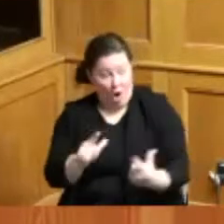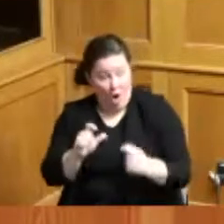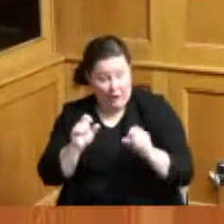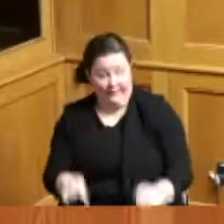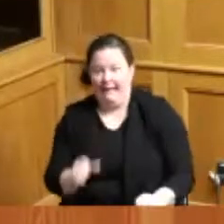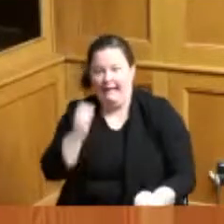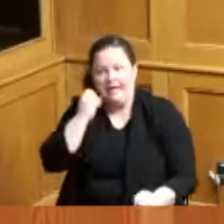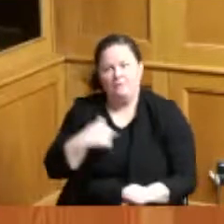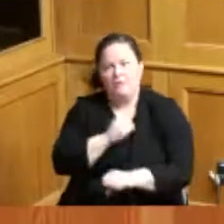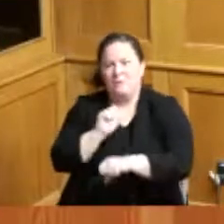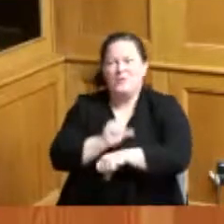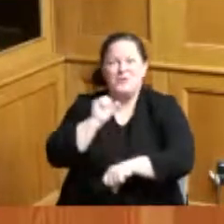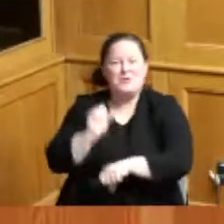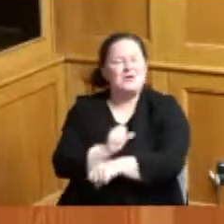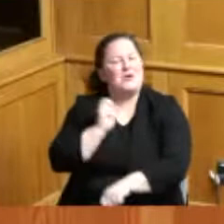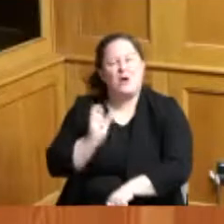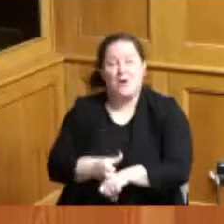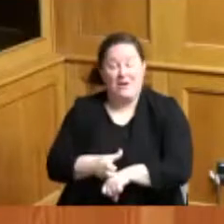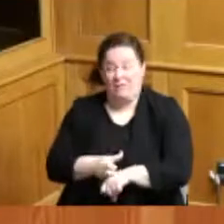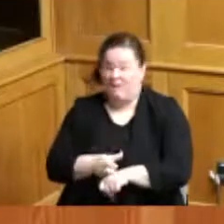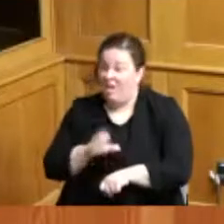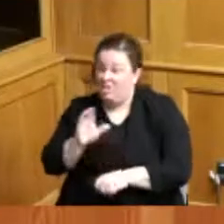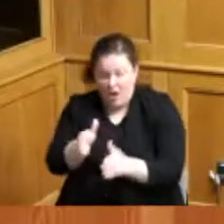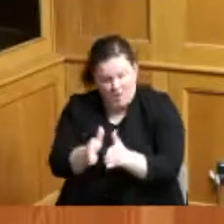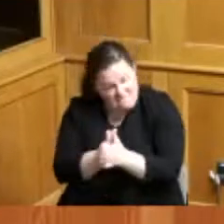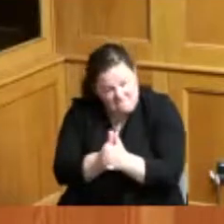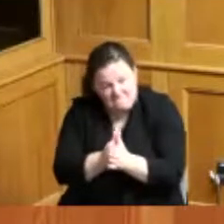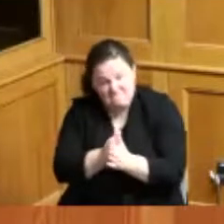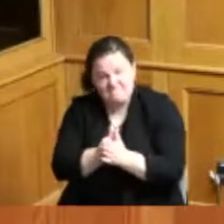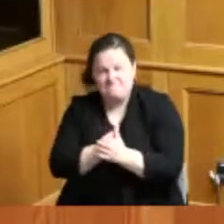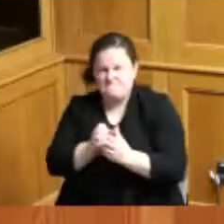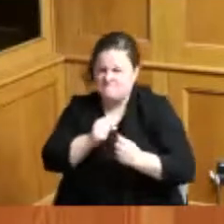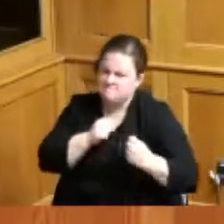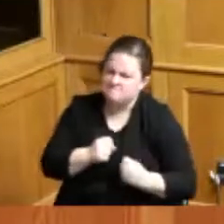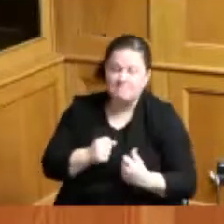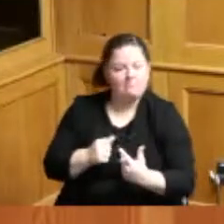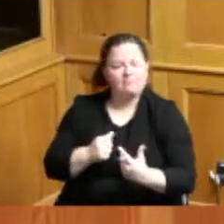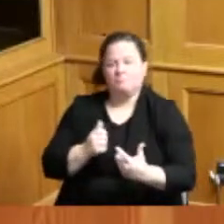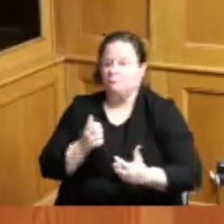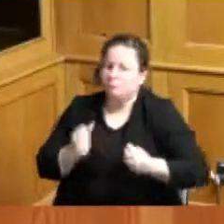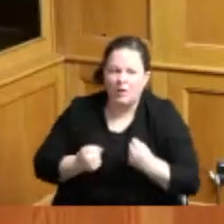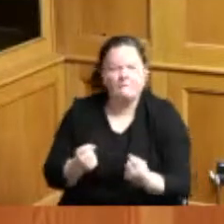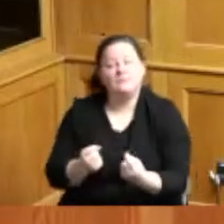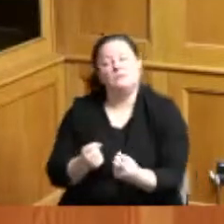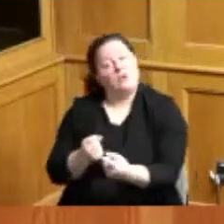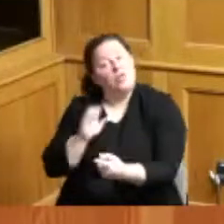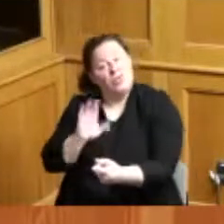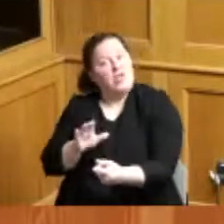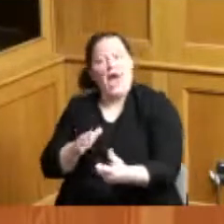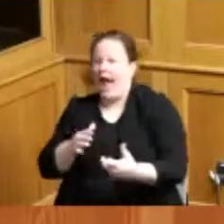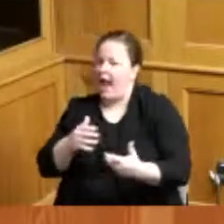not lose their determination and we are just so proud of them as a county and I went to the rally